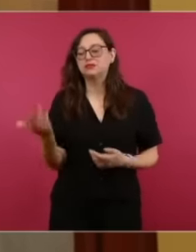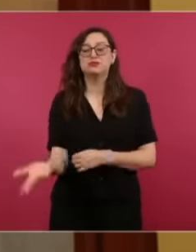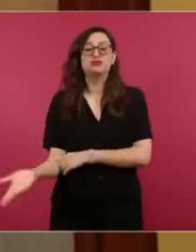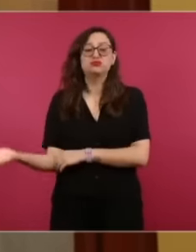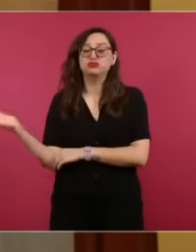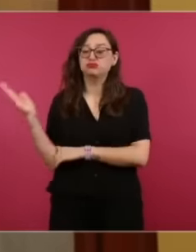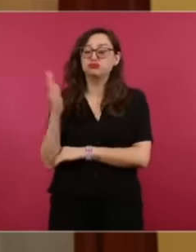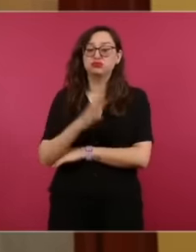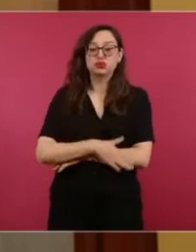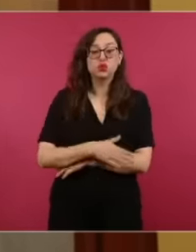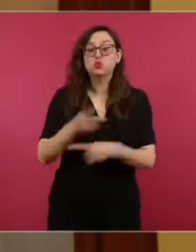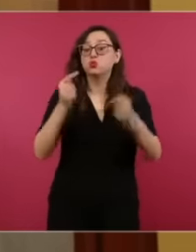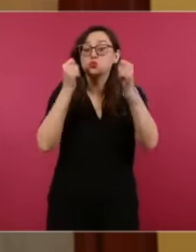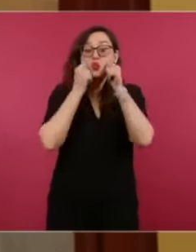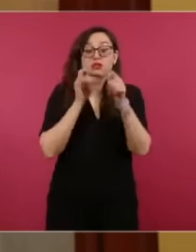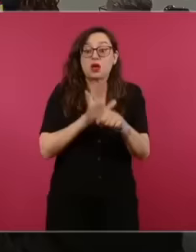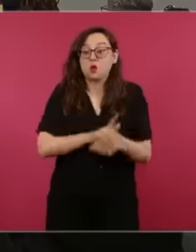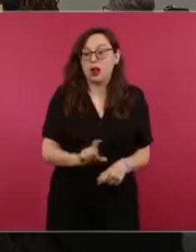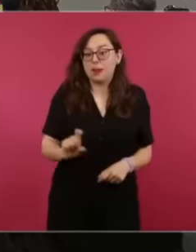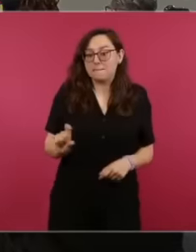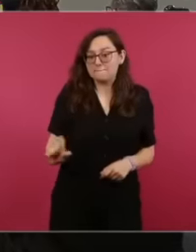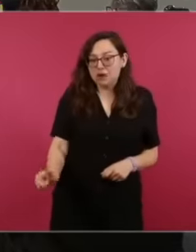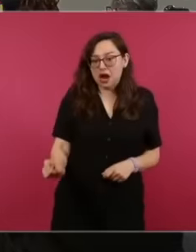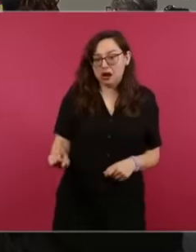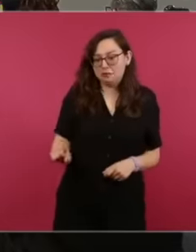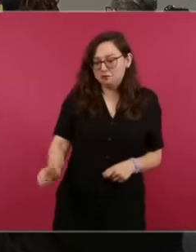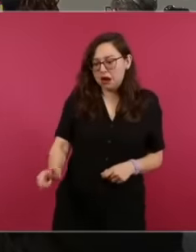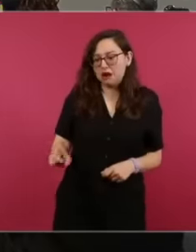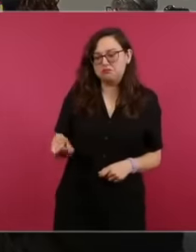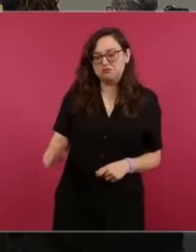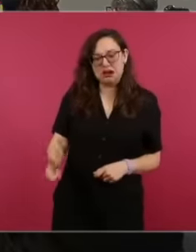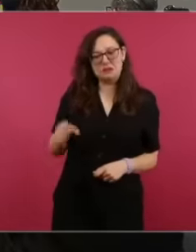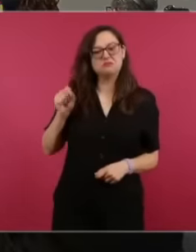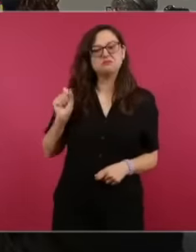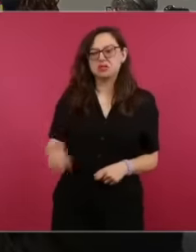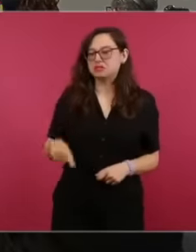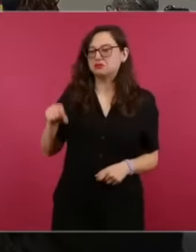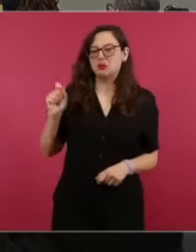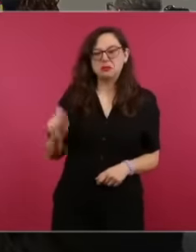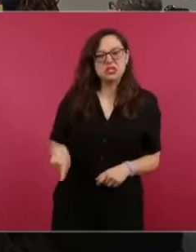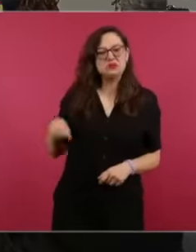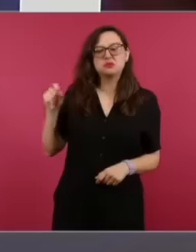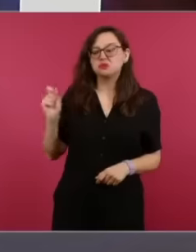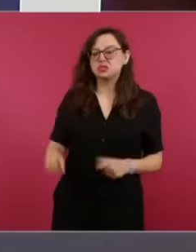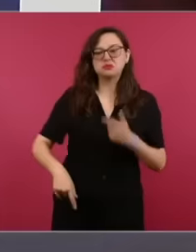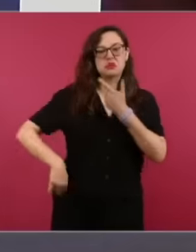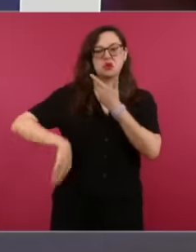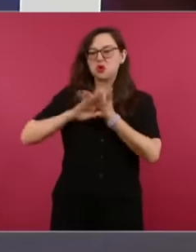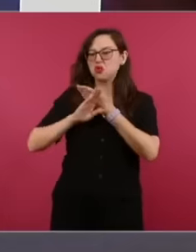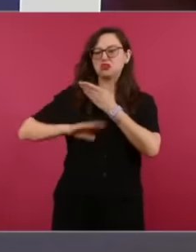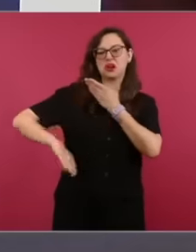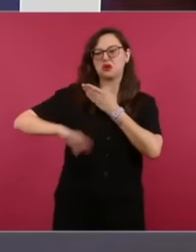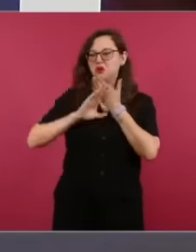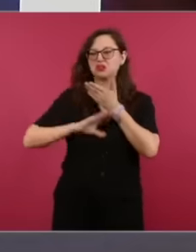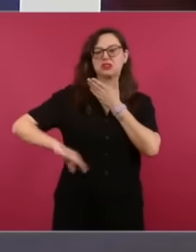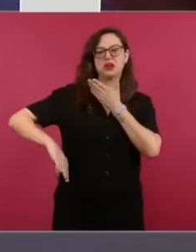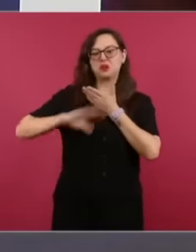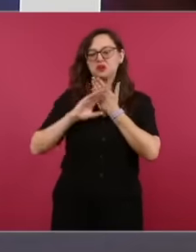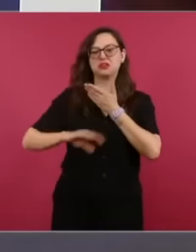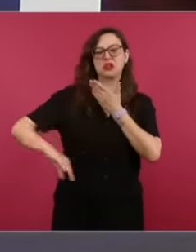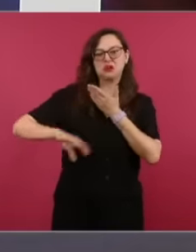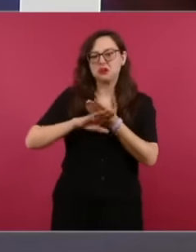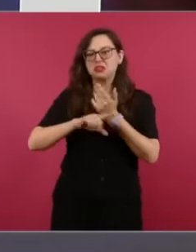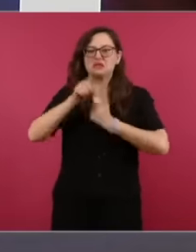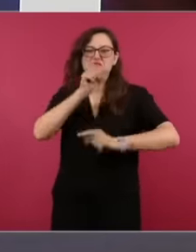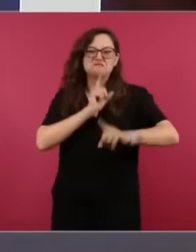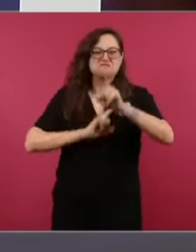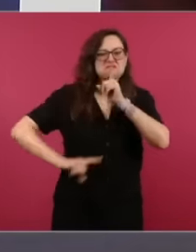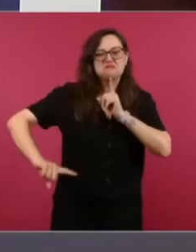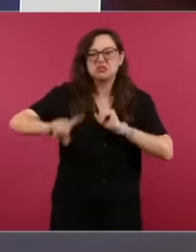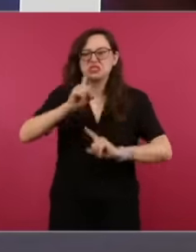even if you change the station it is the same a war of lies